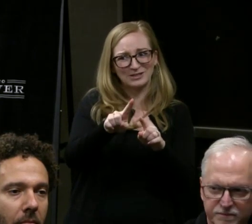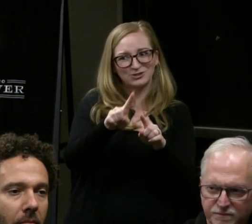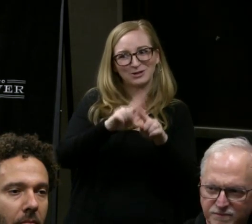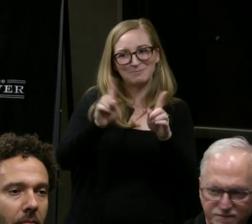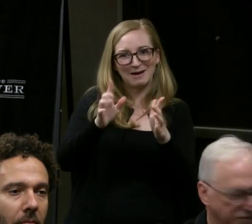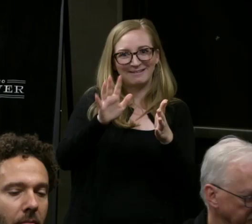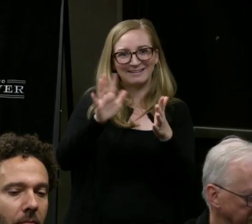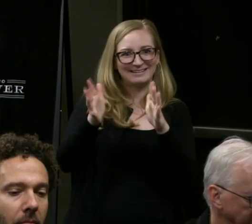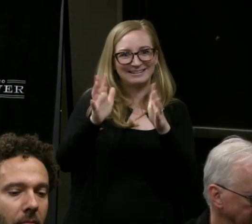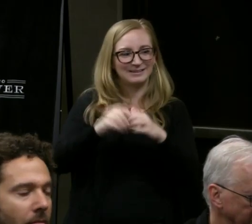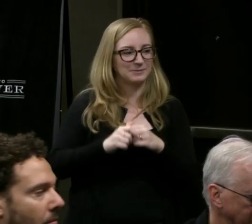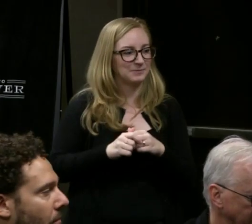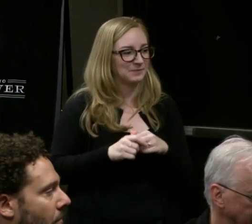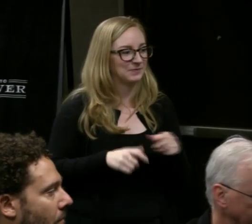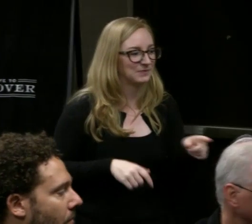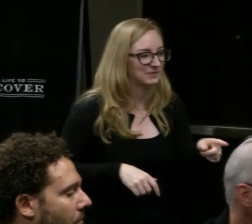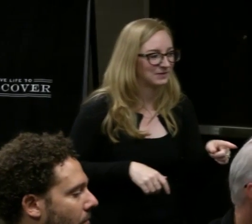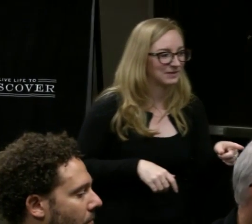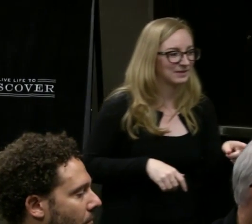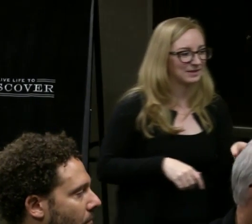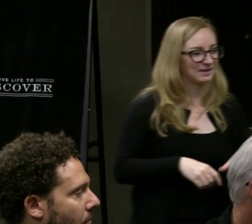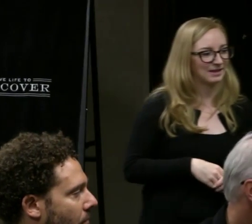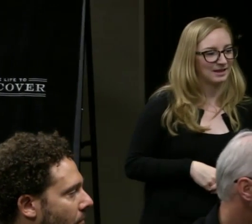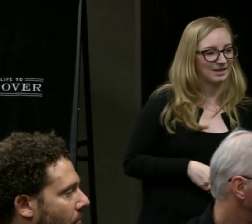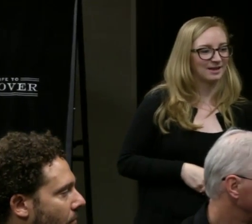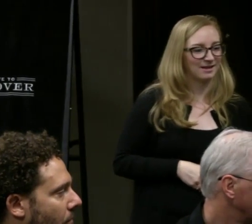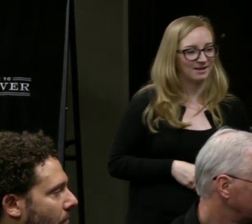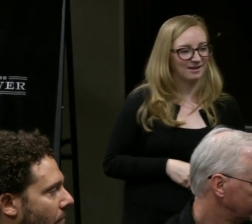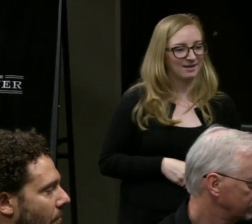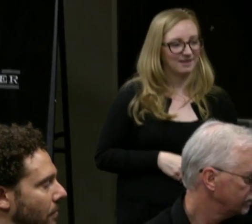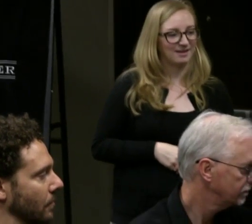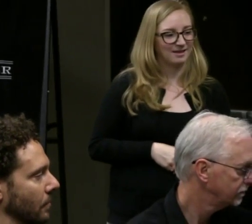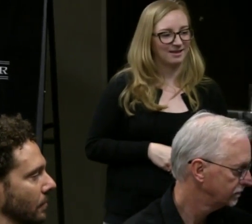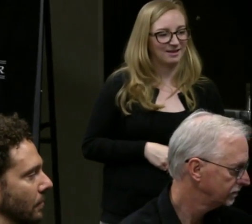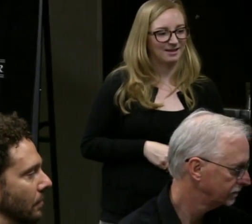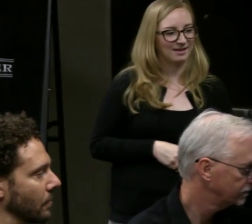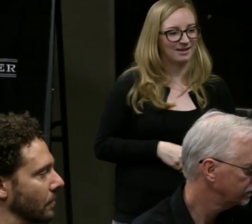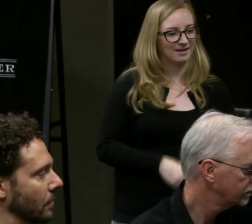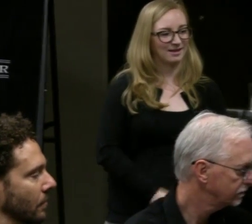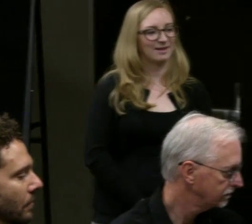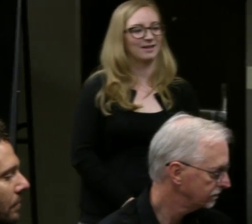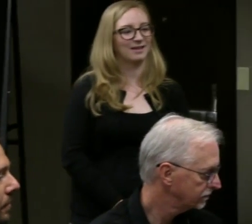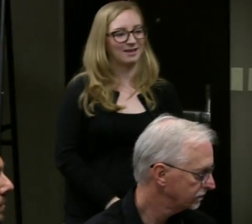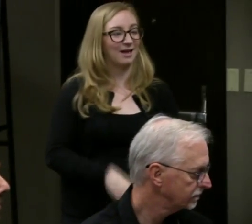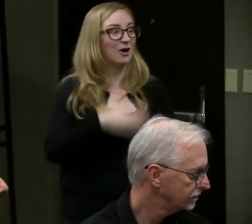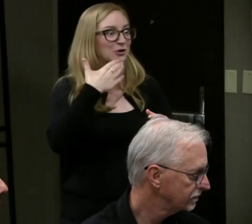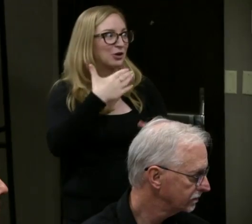(translator) Rachel, I do want to piggy back on what you were saying. (Rachel) Oh good, thank you.